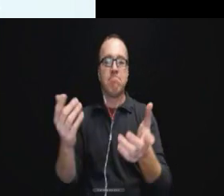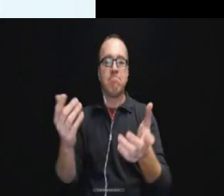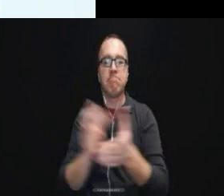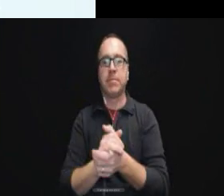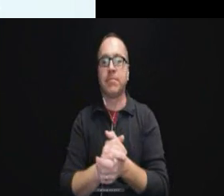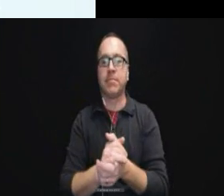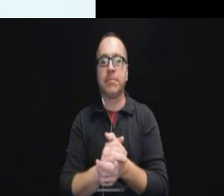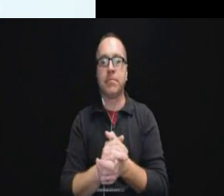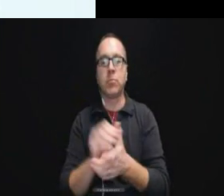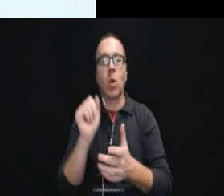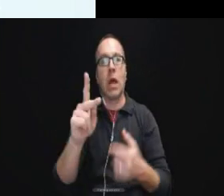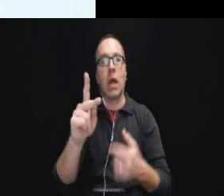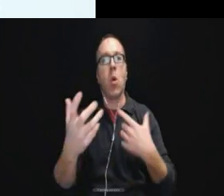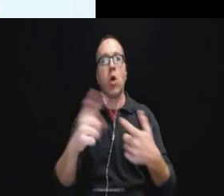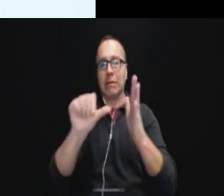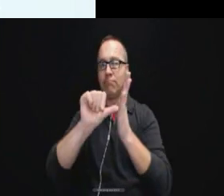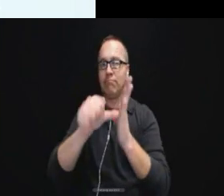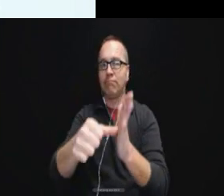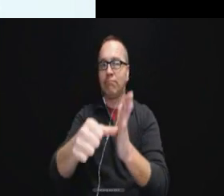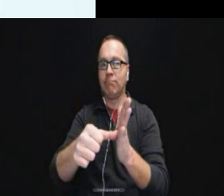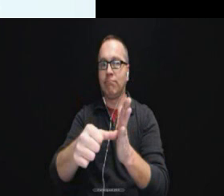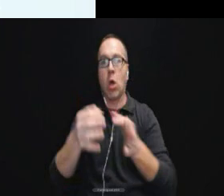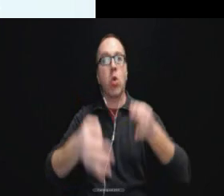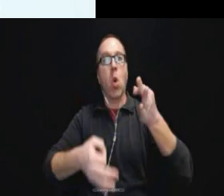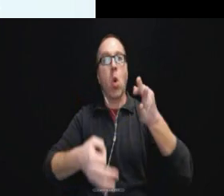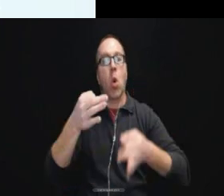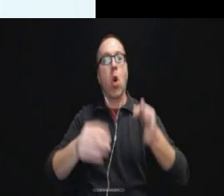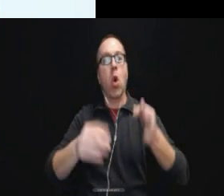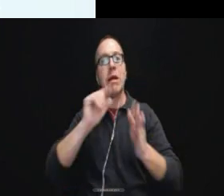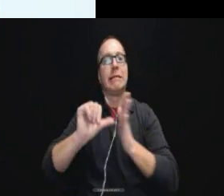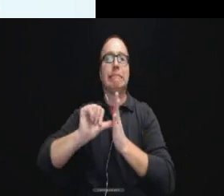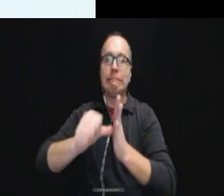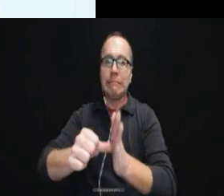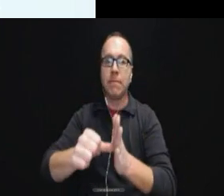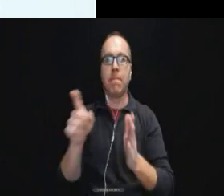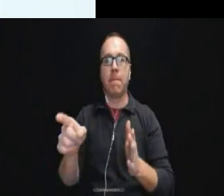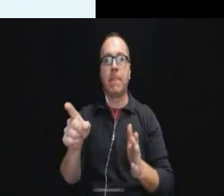I want to emphasize that the court really emphasized that these circumstances of the